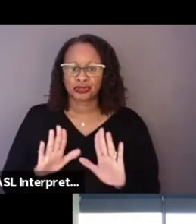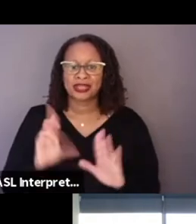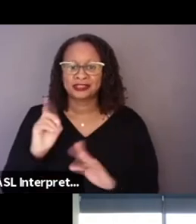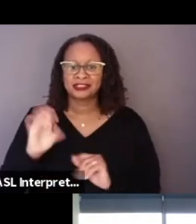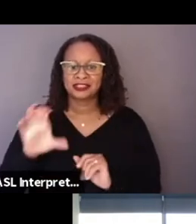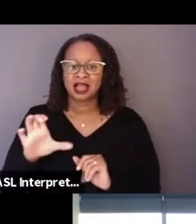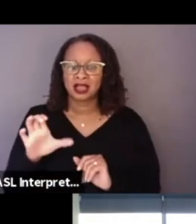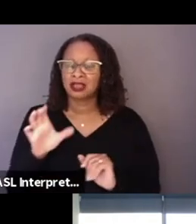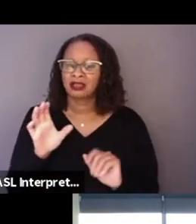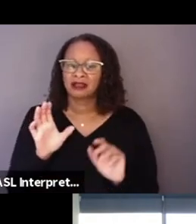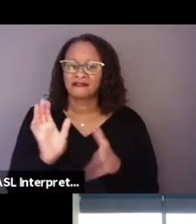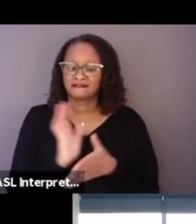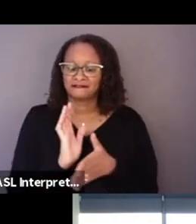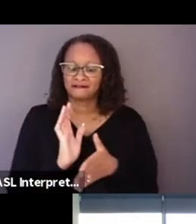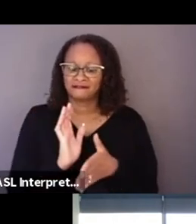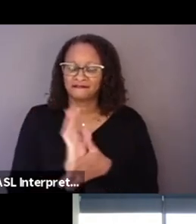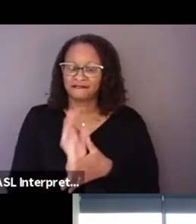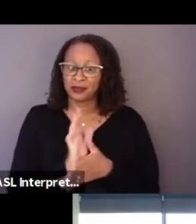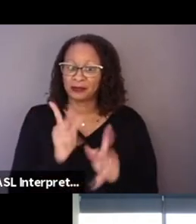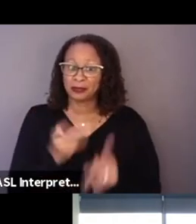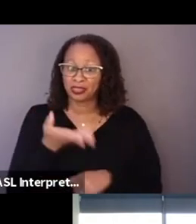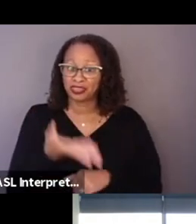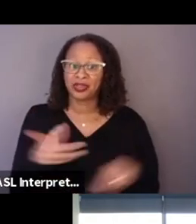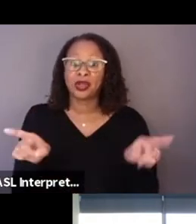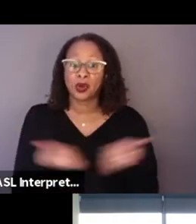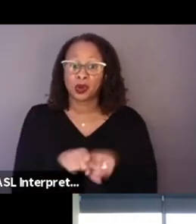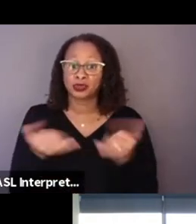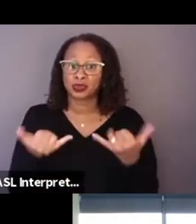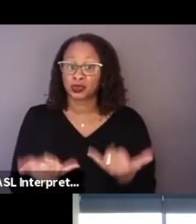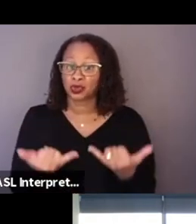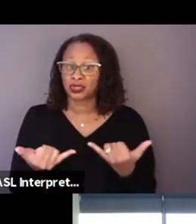and then it's also it also currently in Germany.